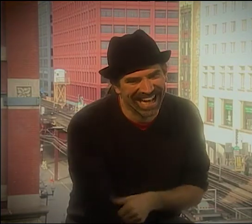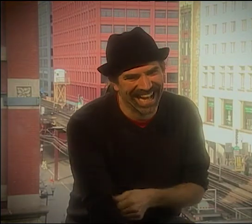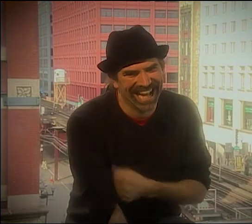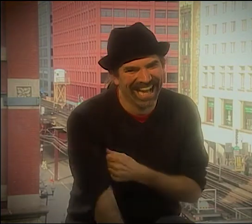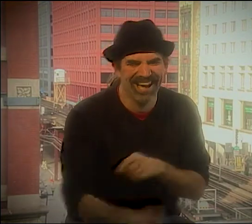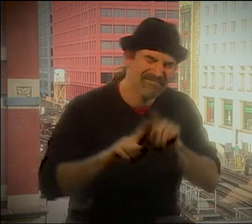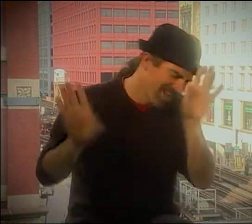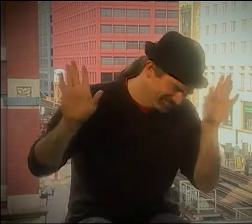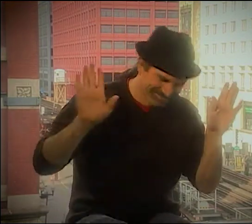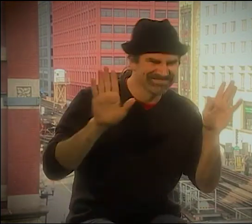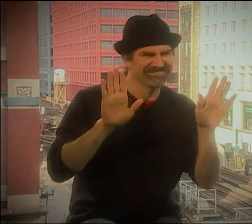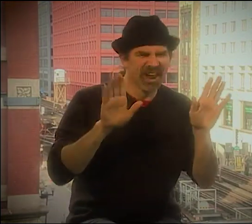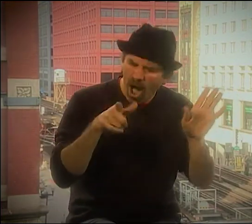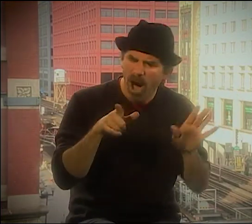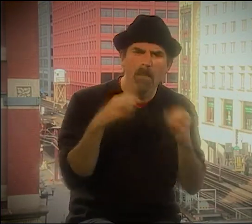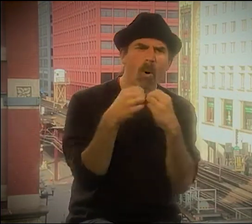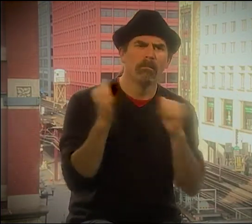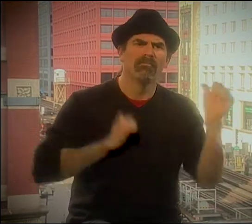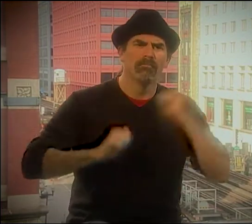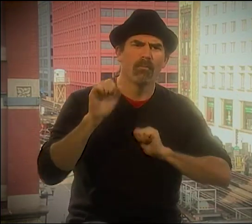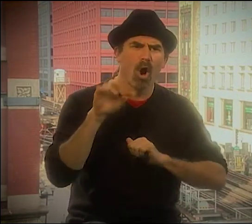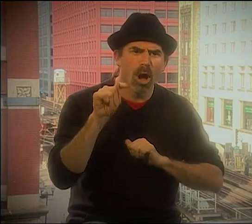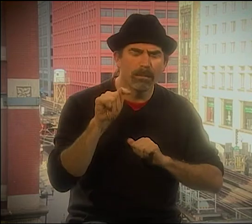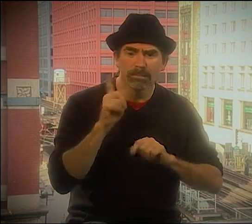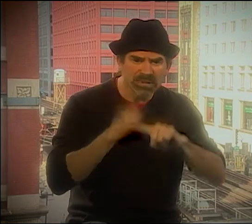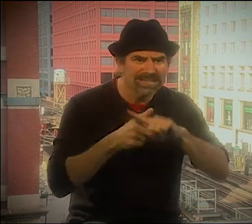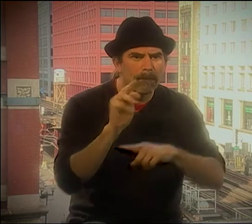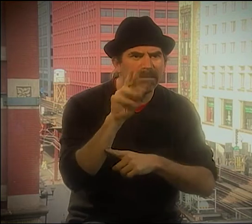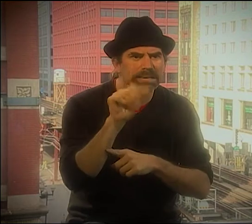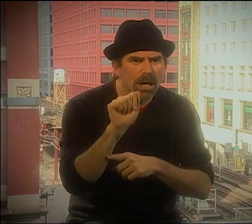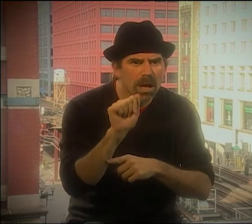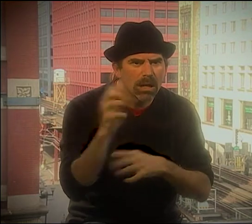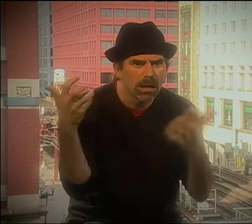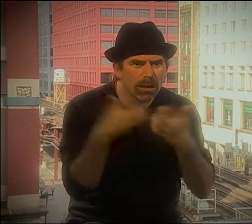POETRY IS...I GUESS IT COULD BE WITH A TV."